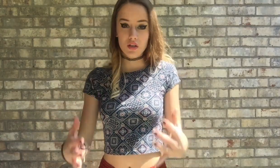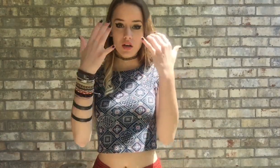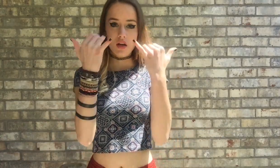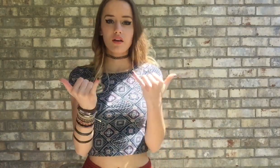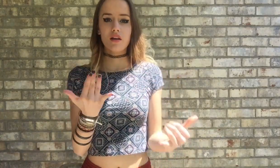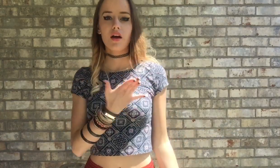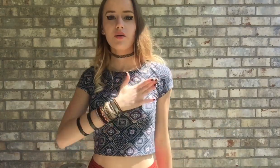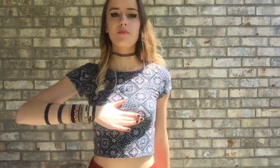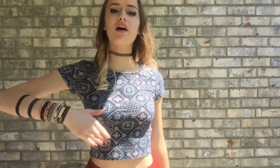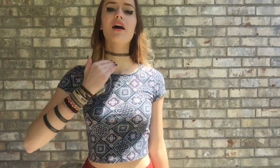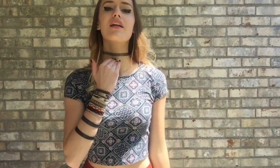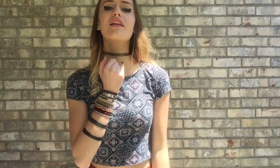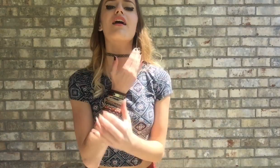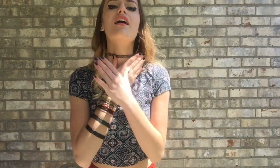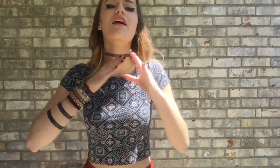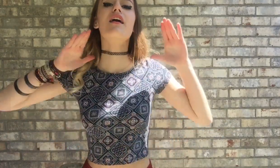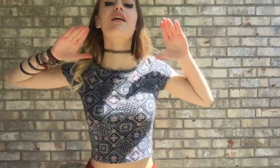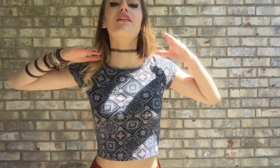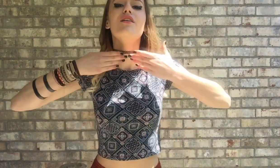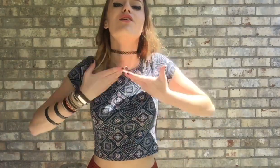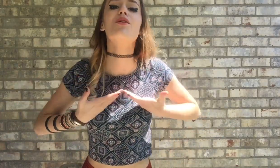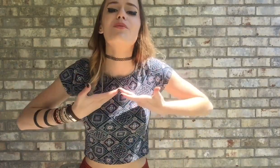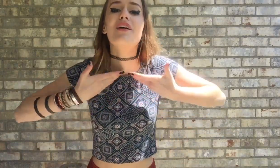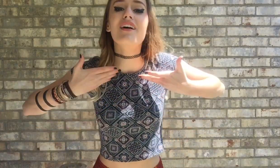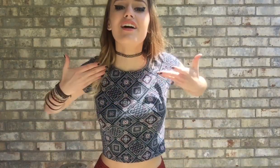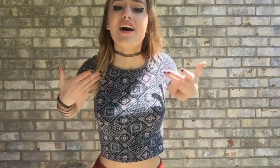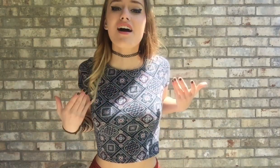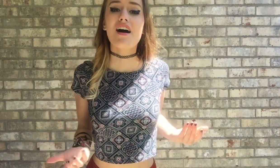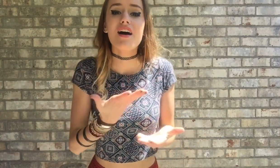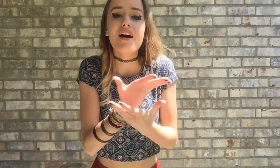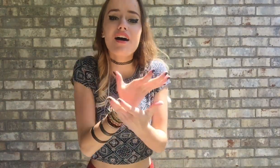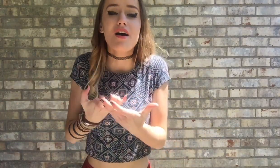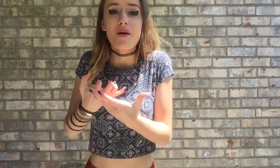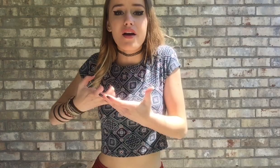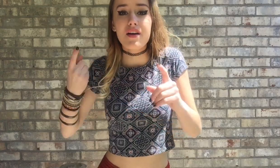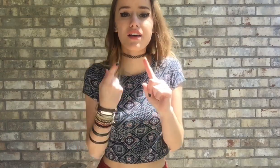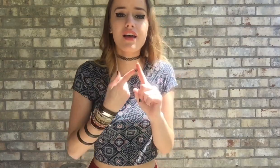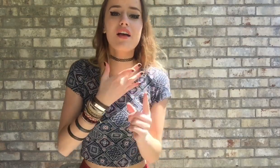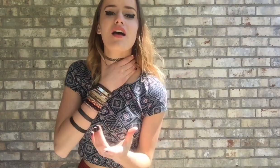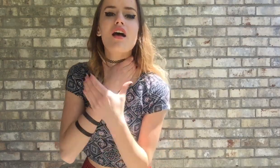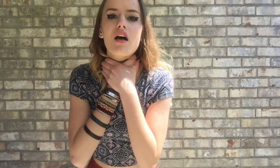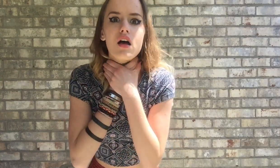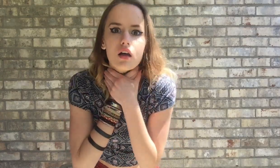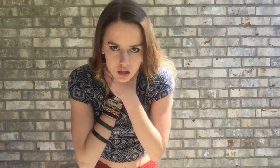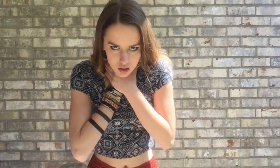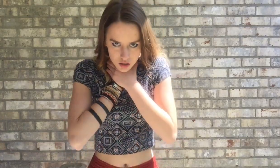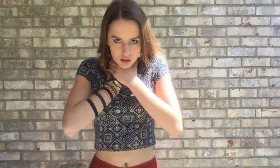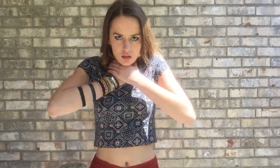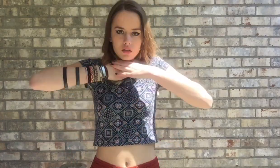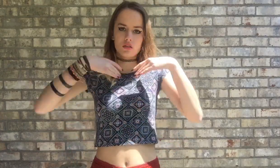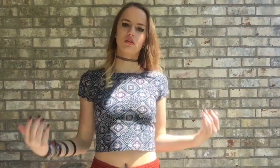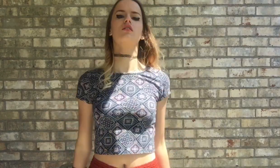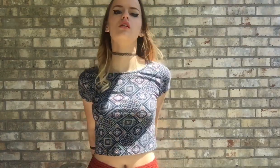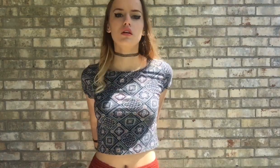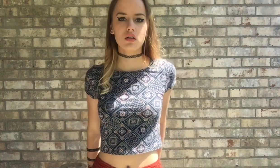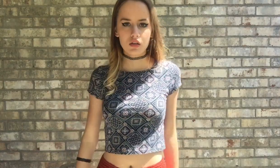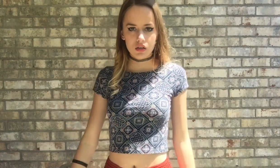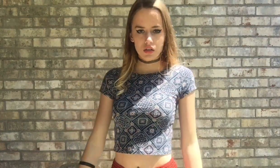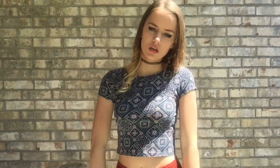Now my neck is open wide, begging for a fist around it